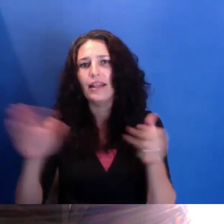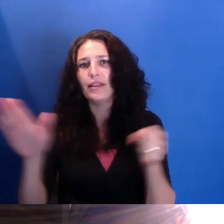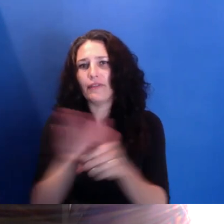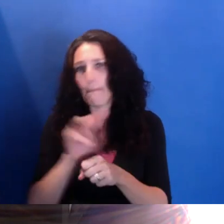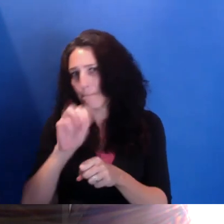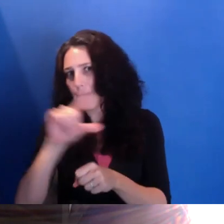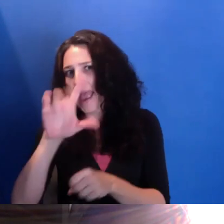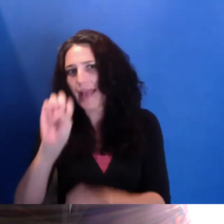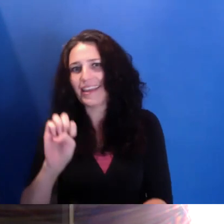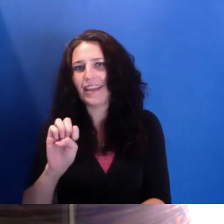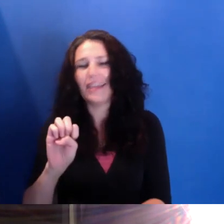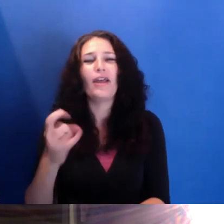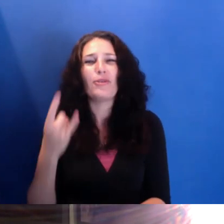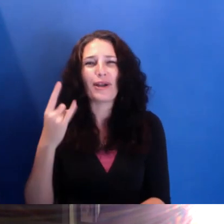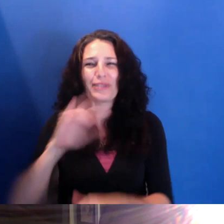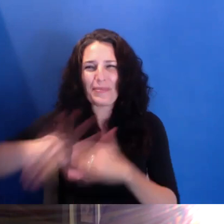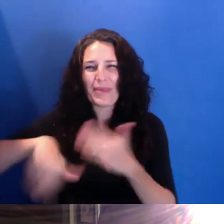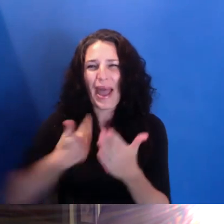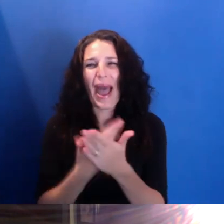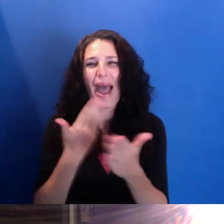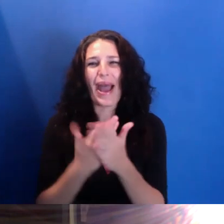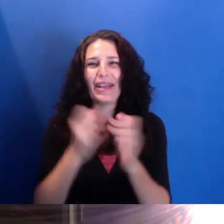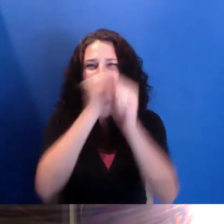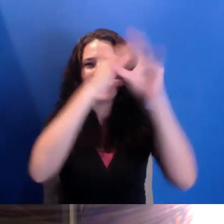the rock stars behind the scenes. Thank you all for your work.